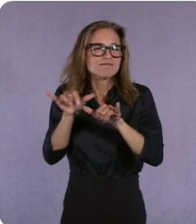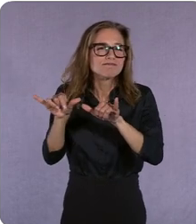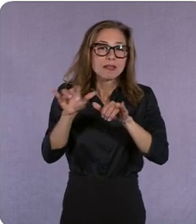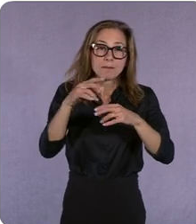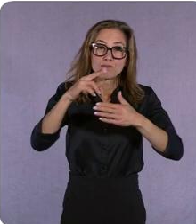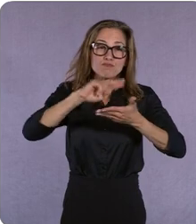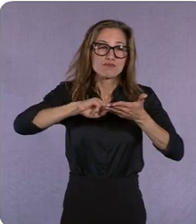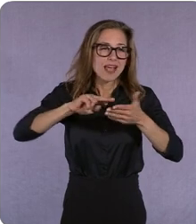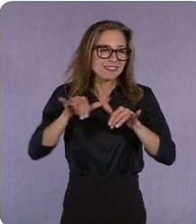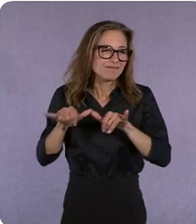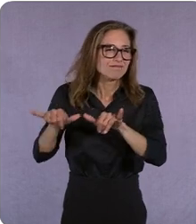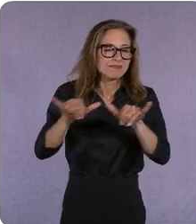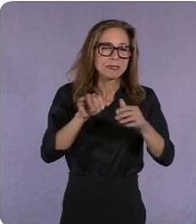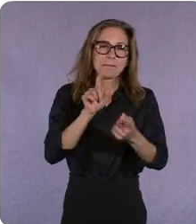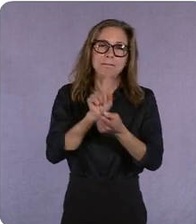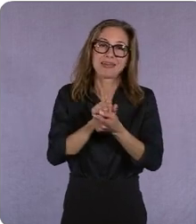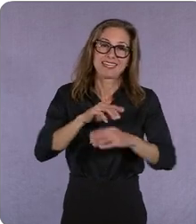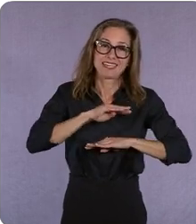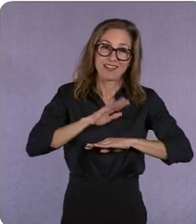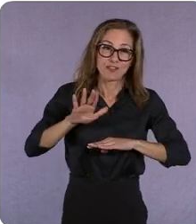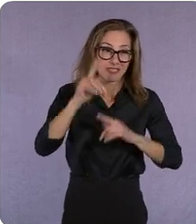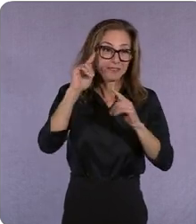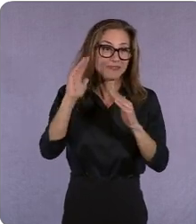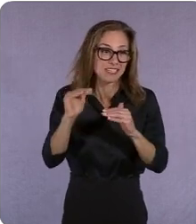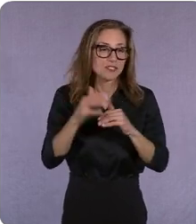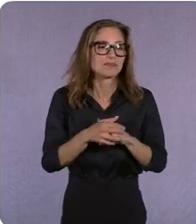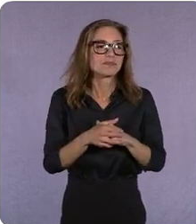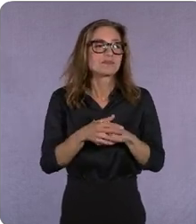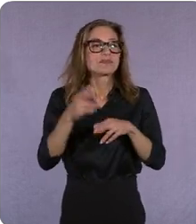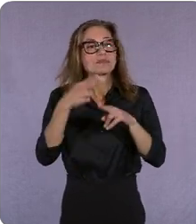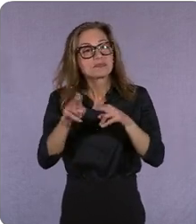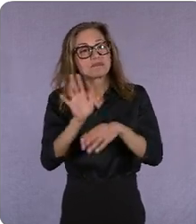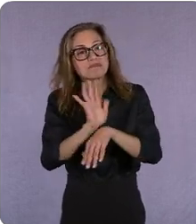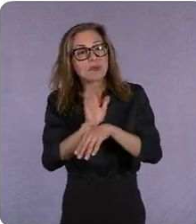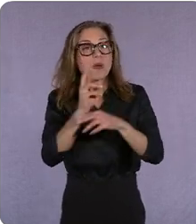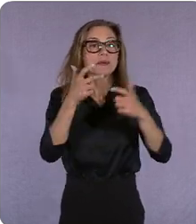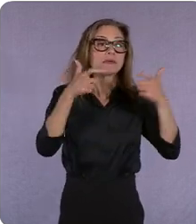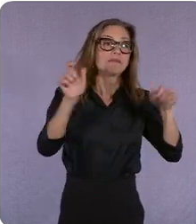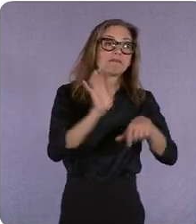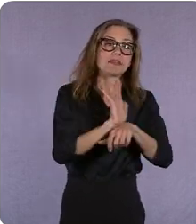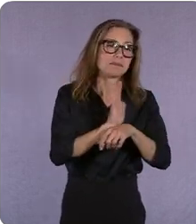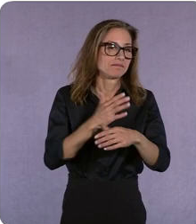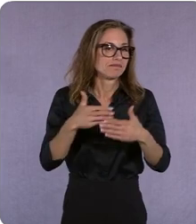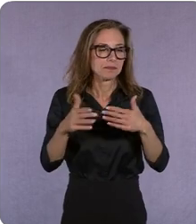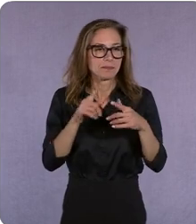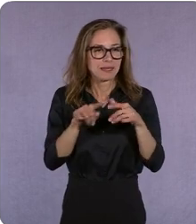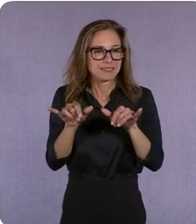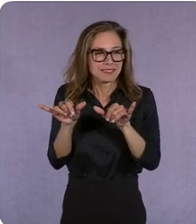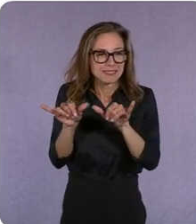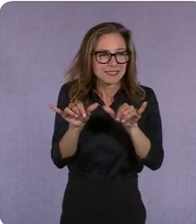six second short or in a a feature film um that there's a consistency to that and um so i think